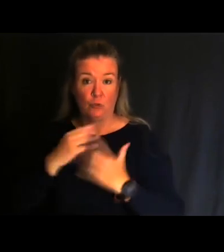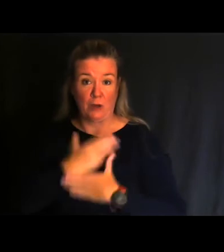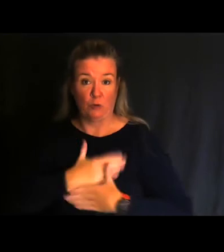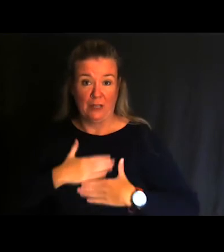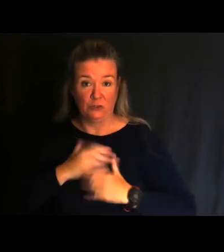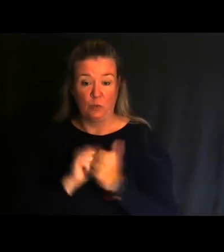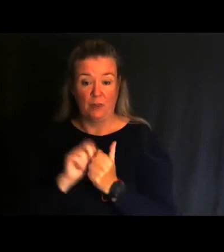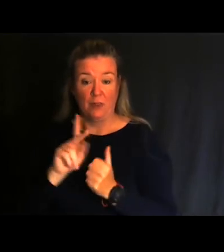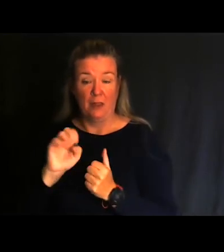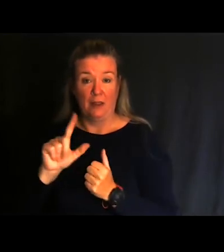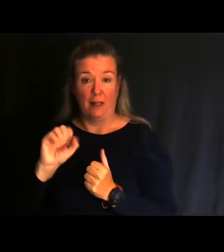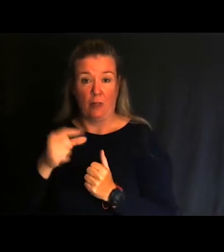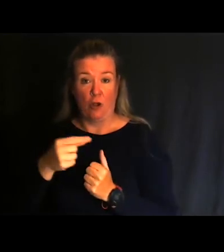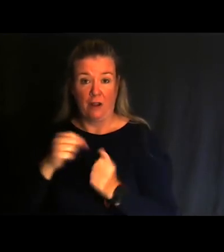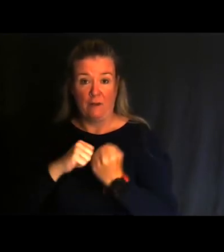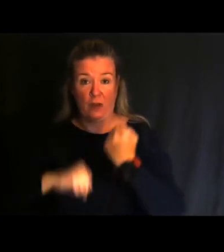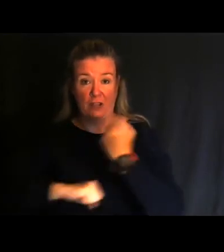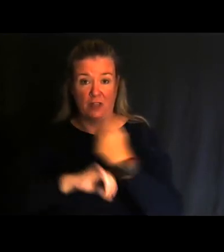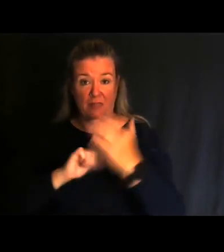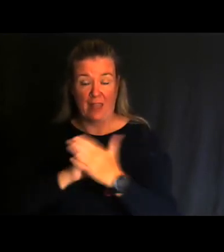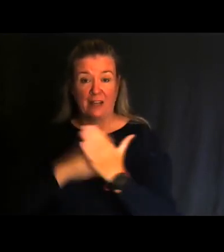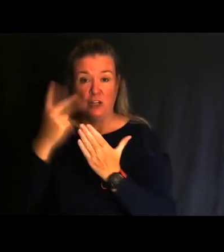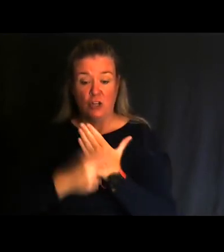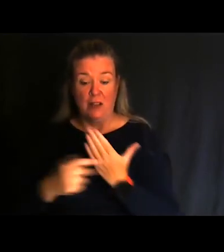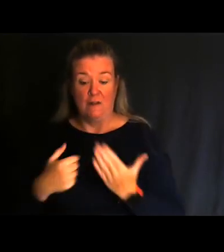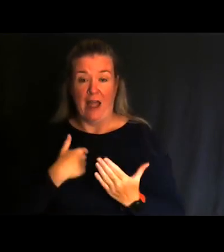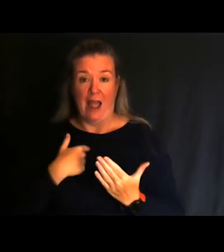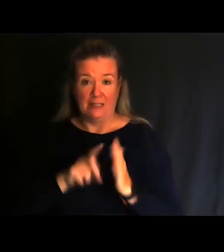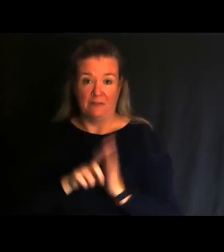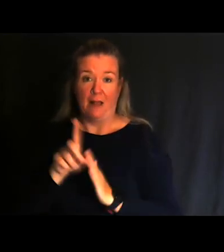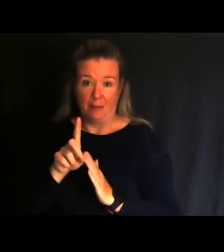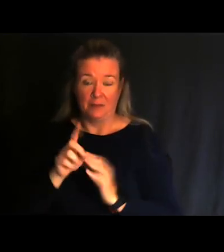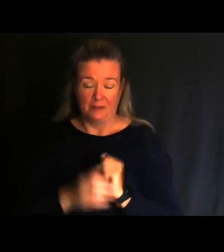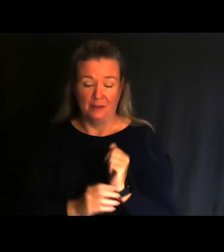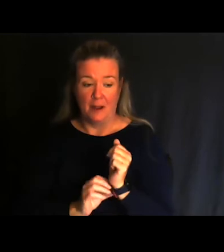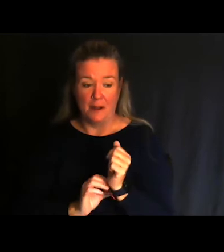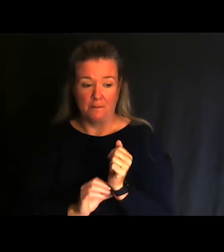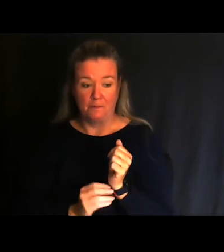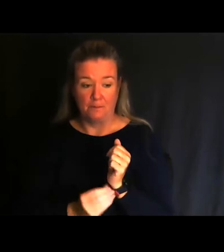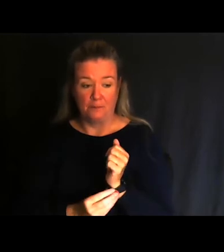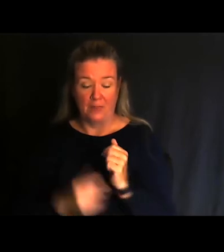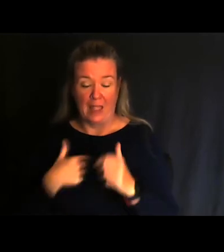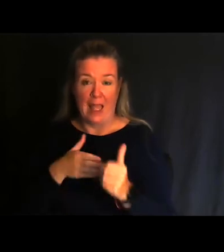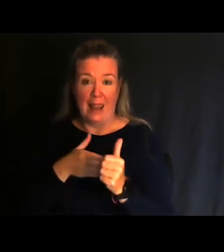Foundation and that was an initiative that I developed and led for about five years for